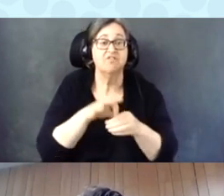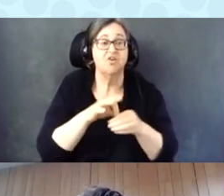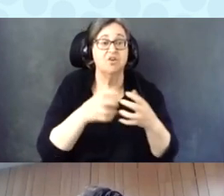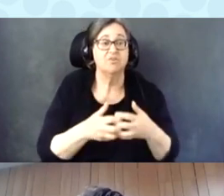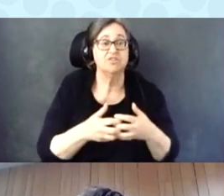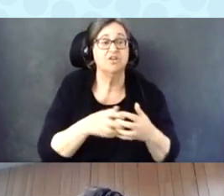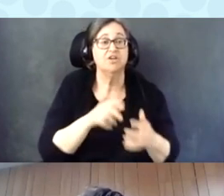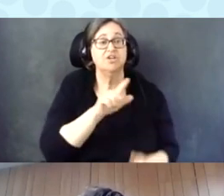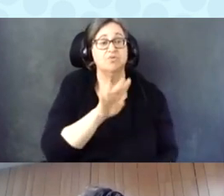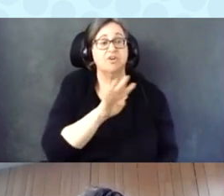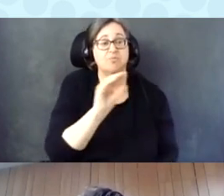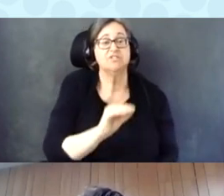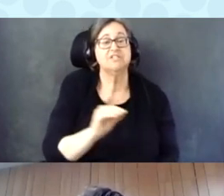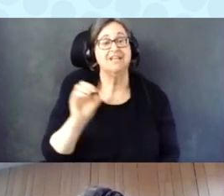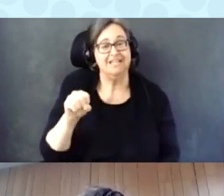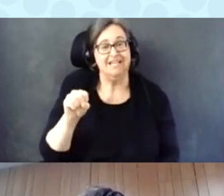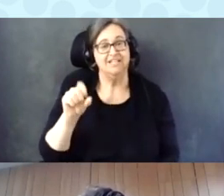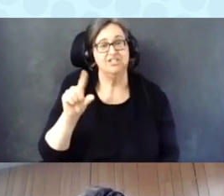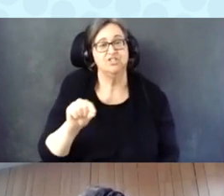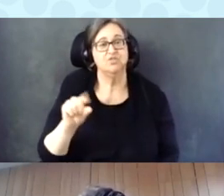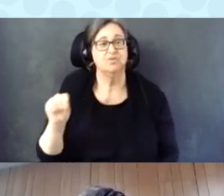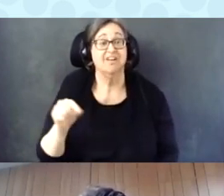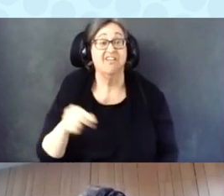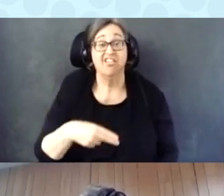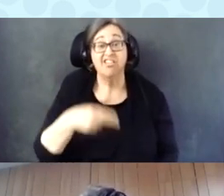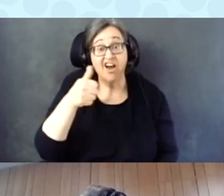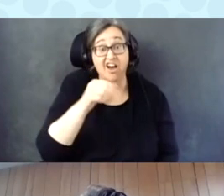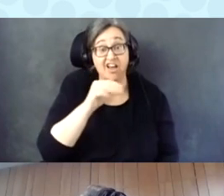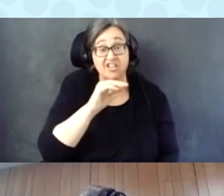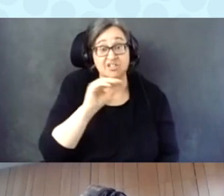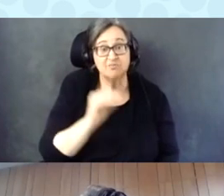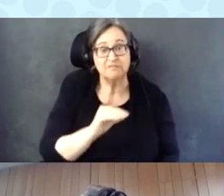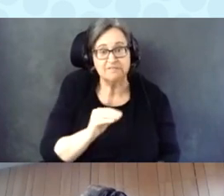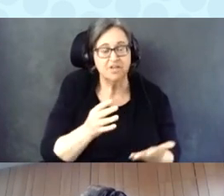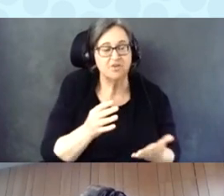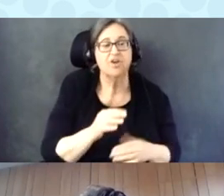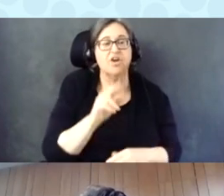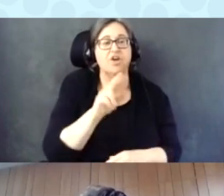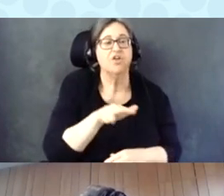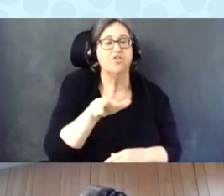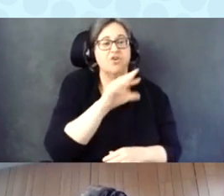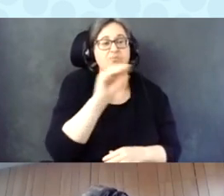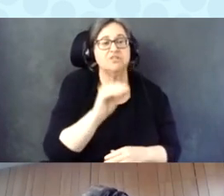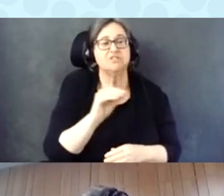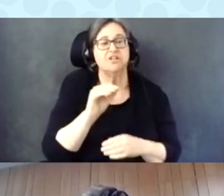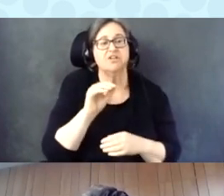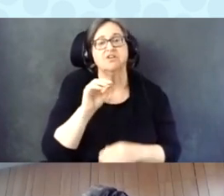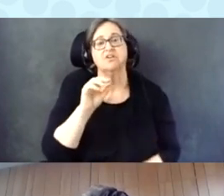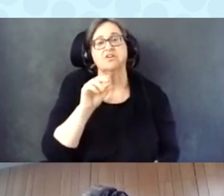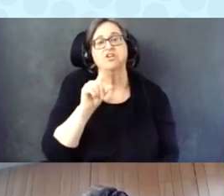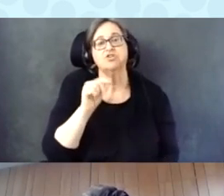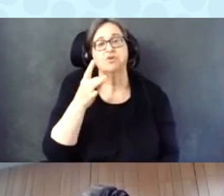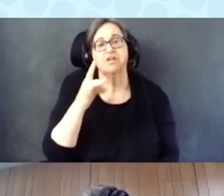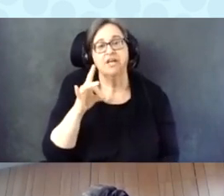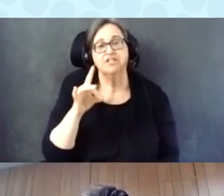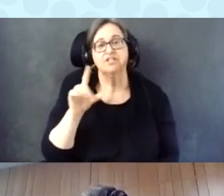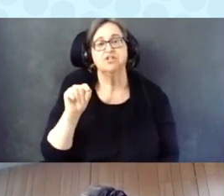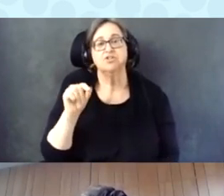The highest percentage that responded yes was 33% in 2018, 2016, and 2012.